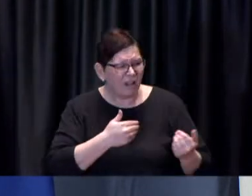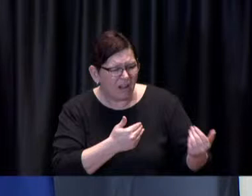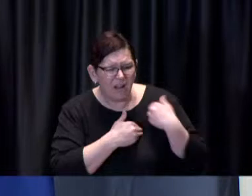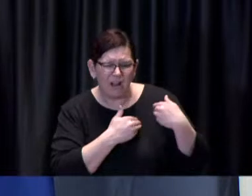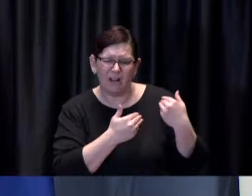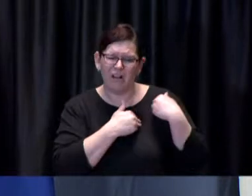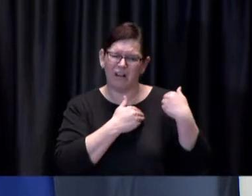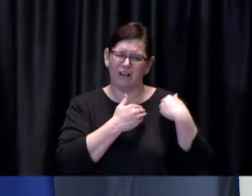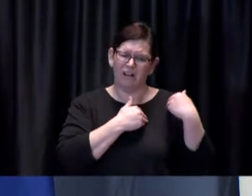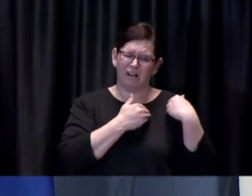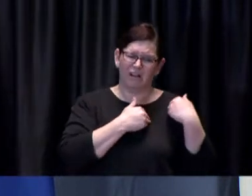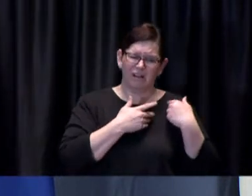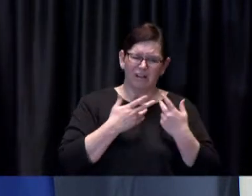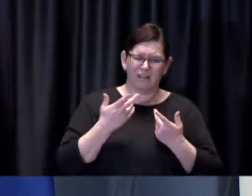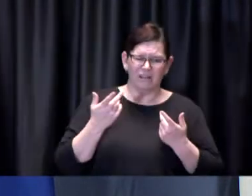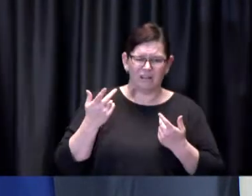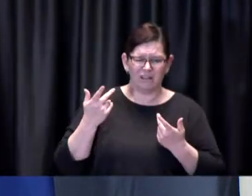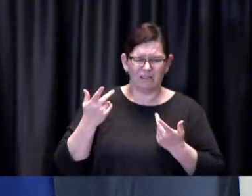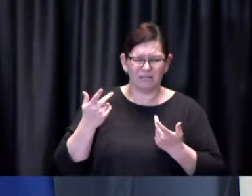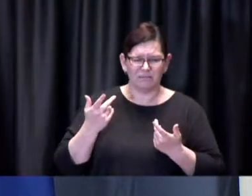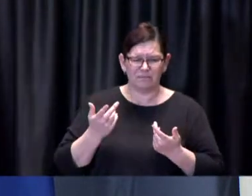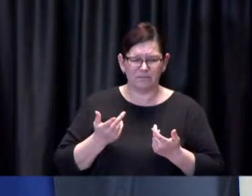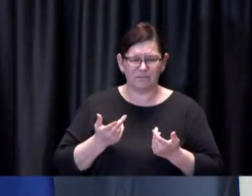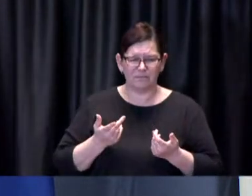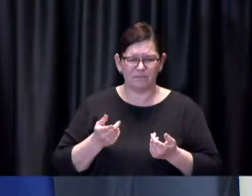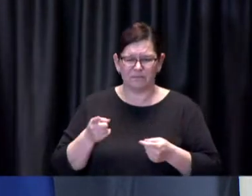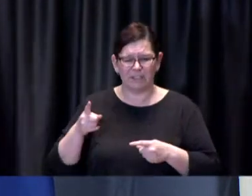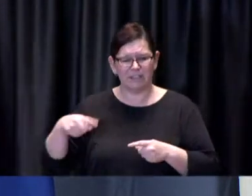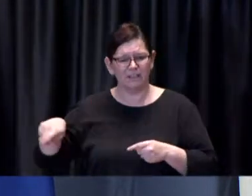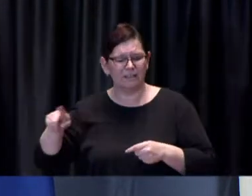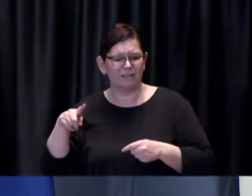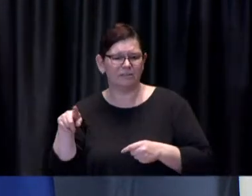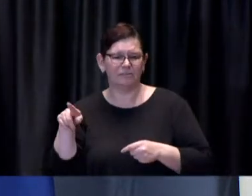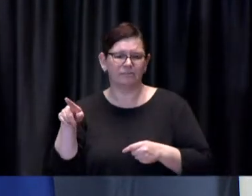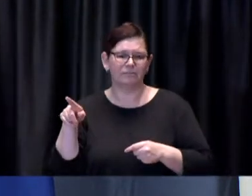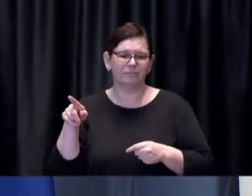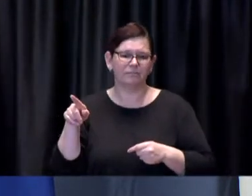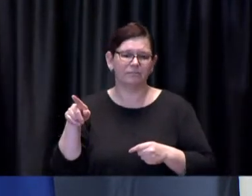dining with others from different households which is the current grey lockdown rule but that they